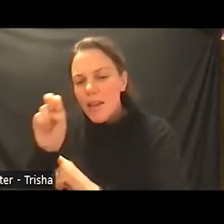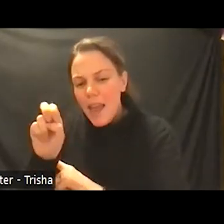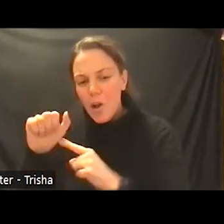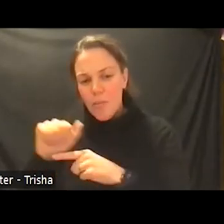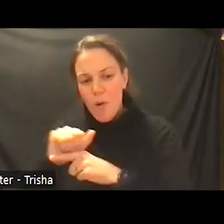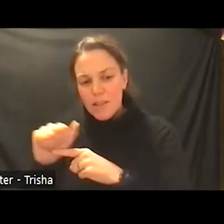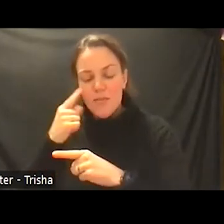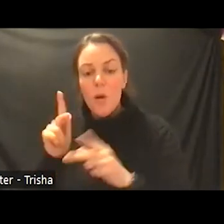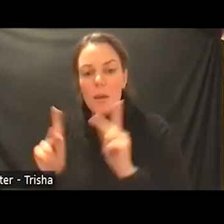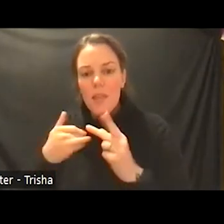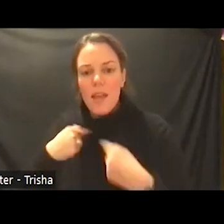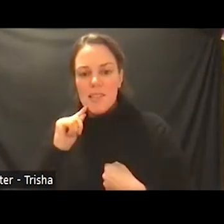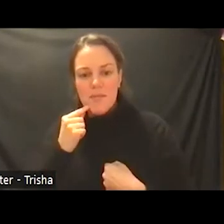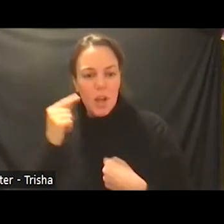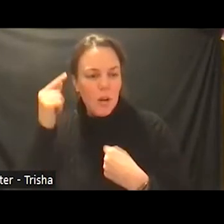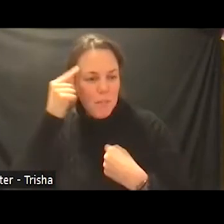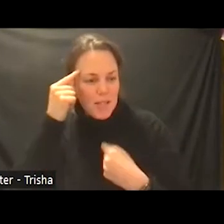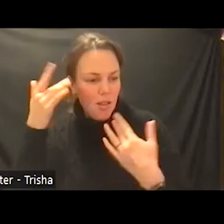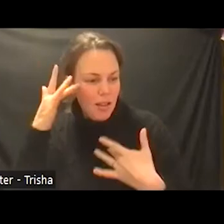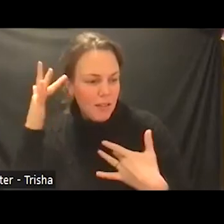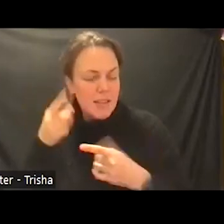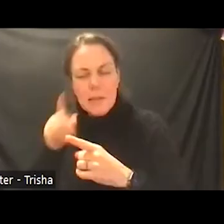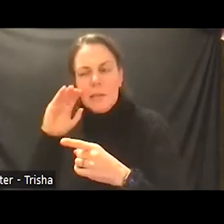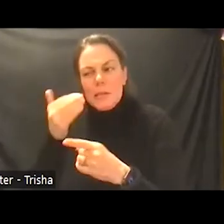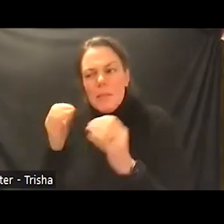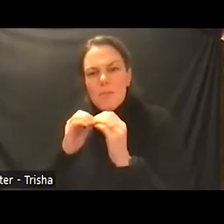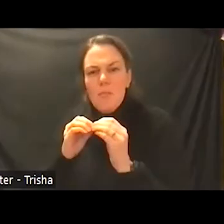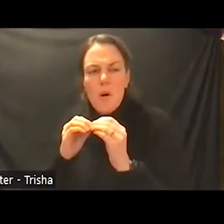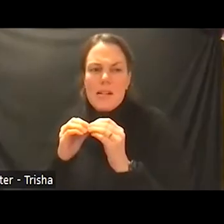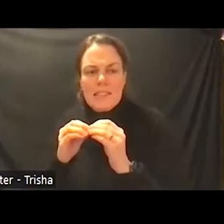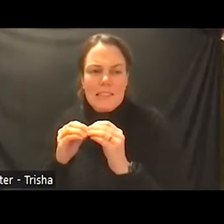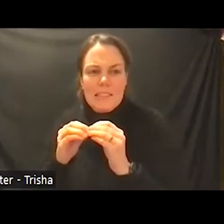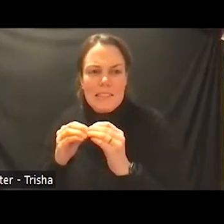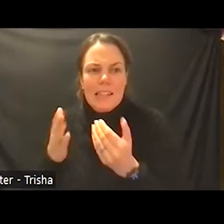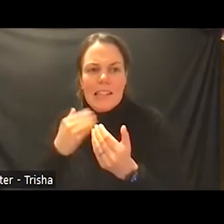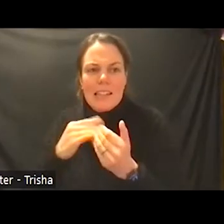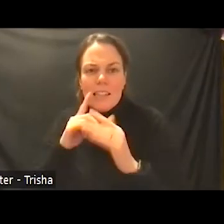illness who seem to be more vulnerable in falling through the cracks of the regular primary care